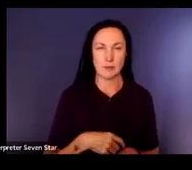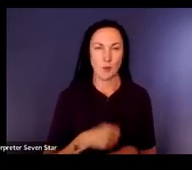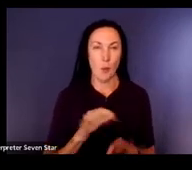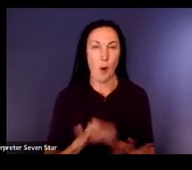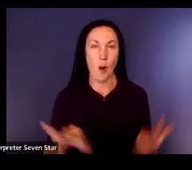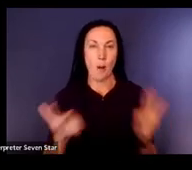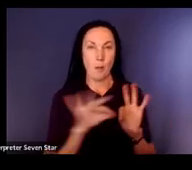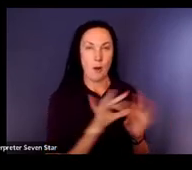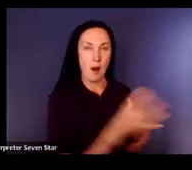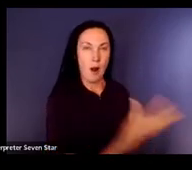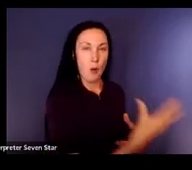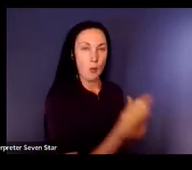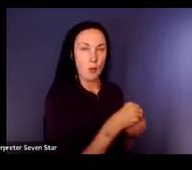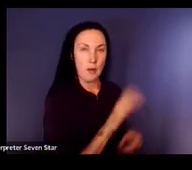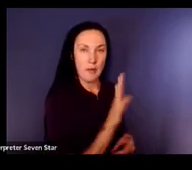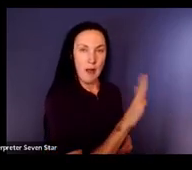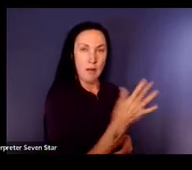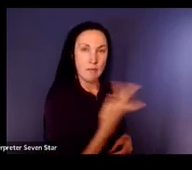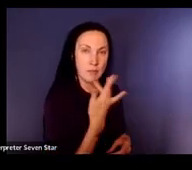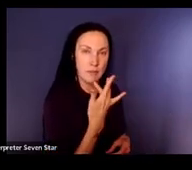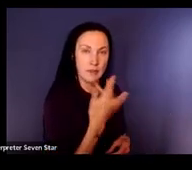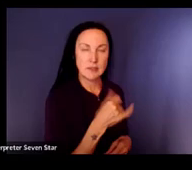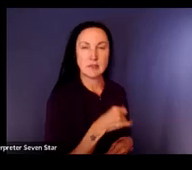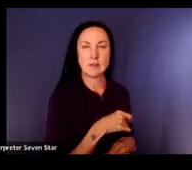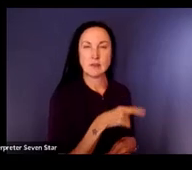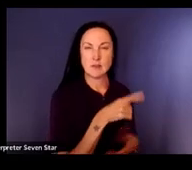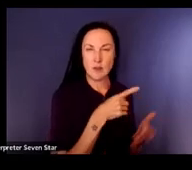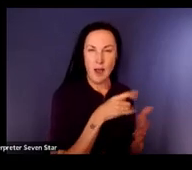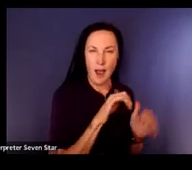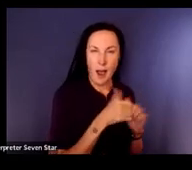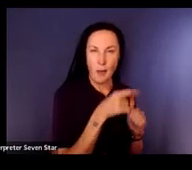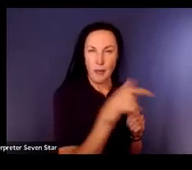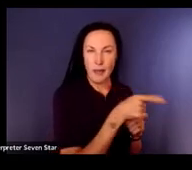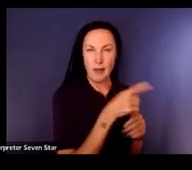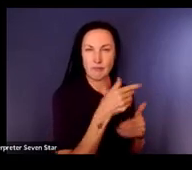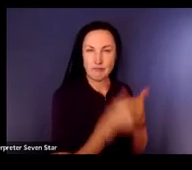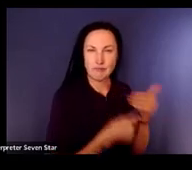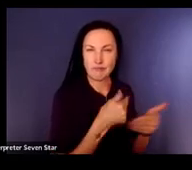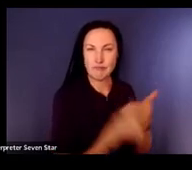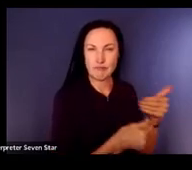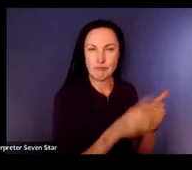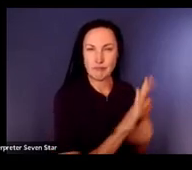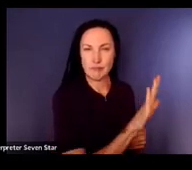they're doing and and building on that. And the goal is to tailor interventions and educational